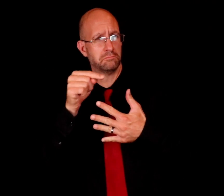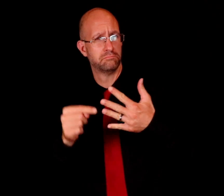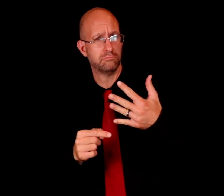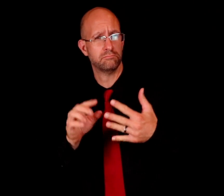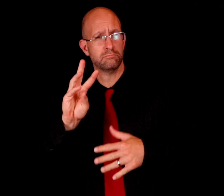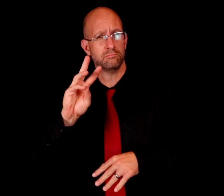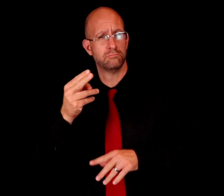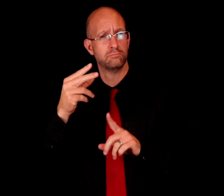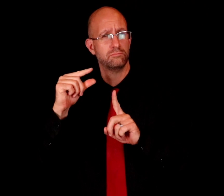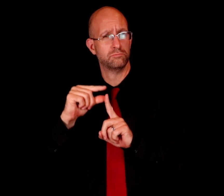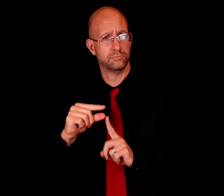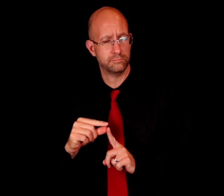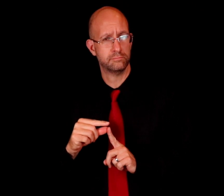So these are the WH-words.